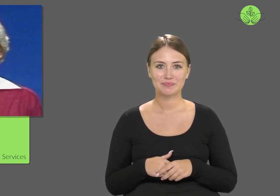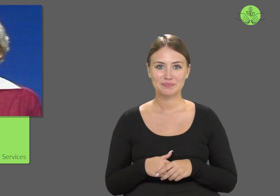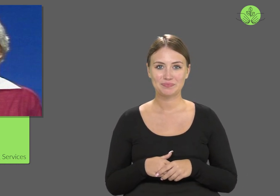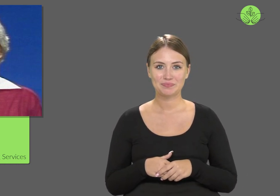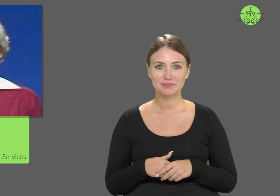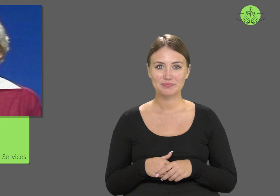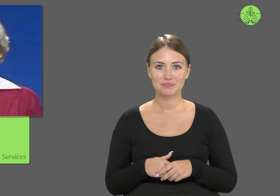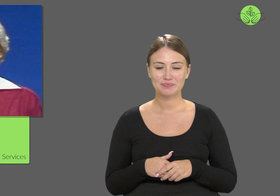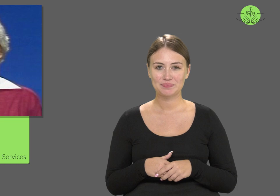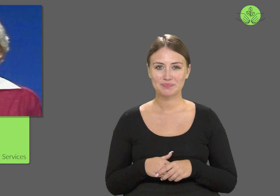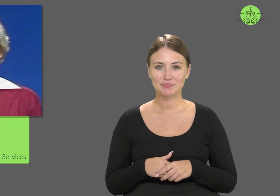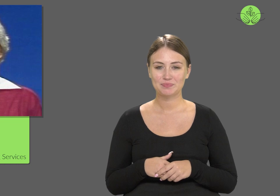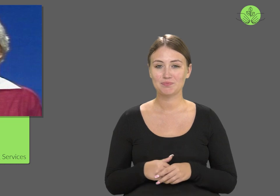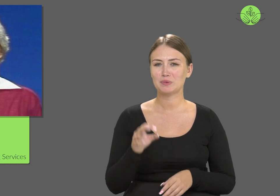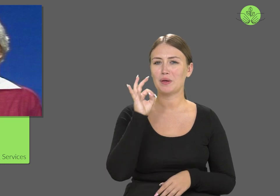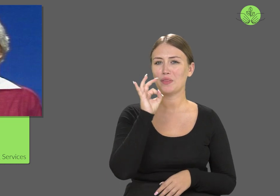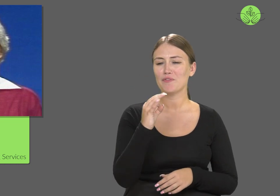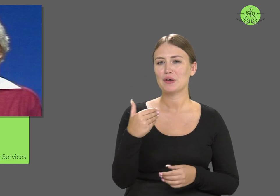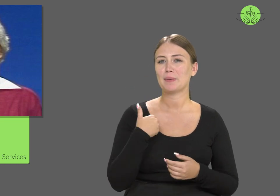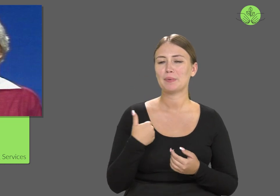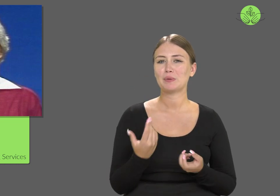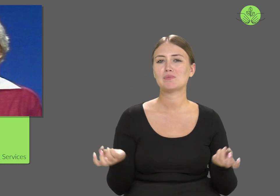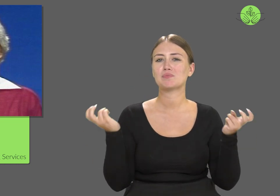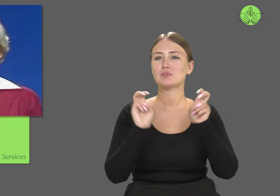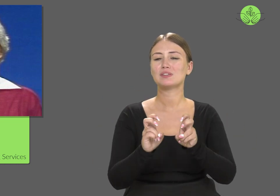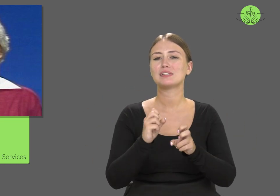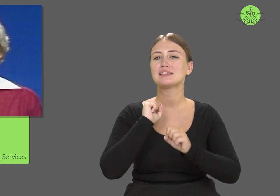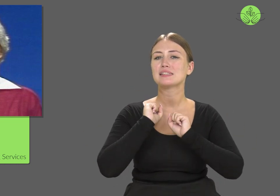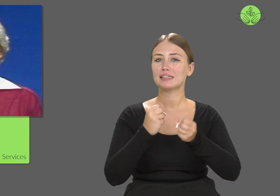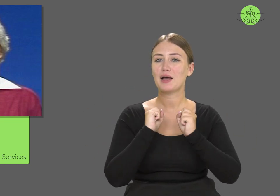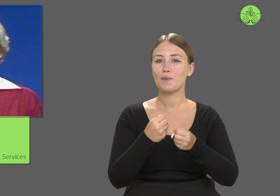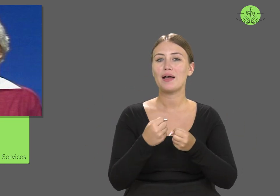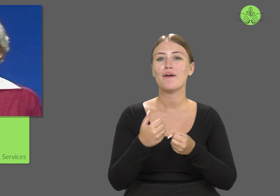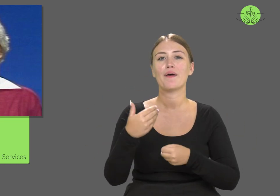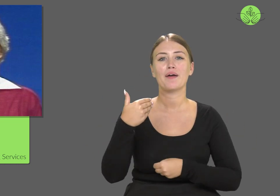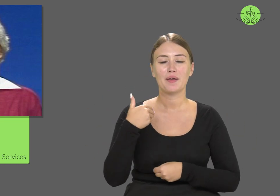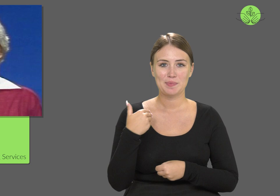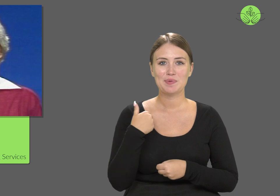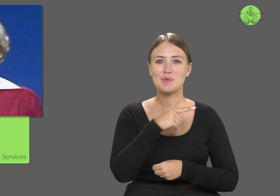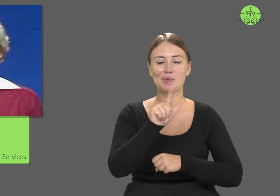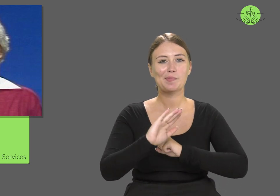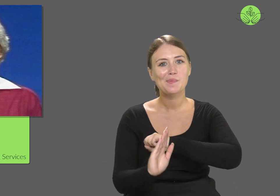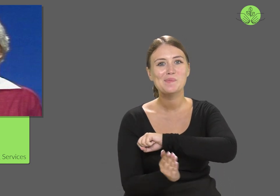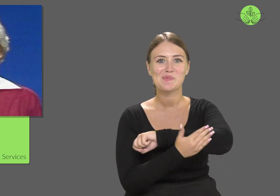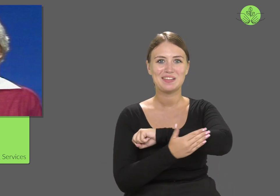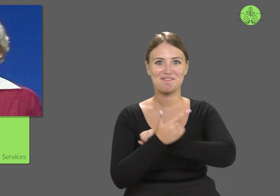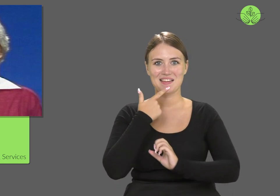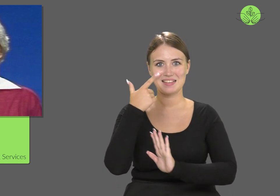Her work laid the foundation for modern sign language poetry